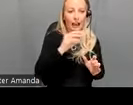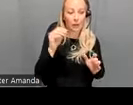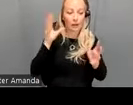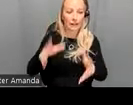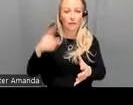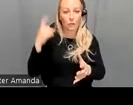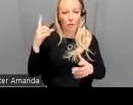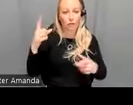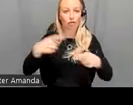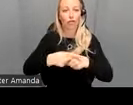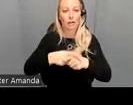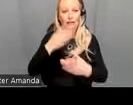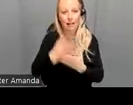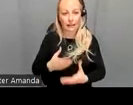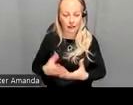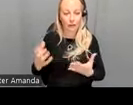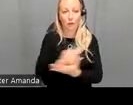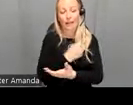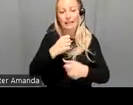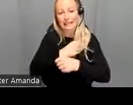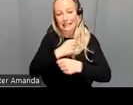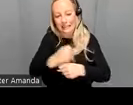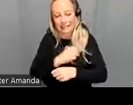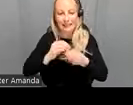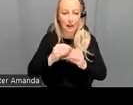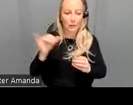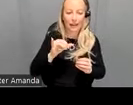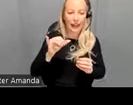validation to get classification statistics like Ian was talking about like sensitivity specificity